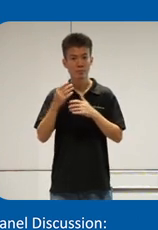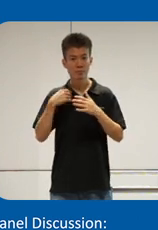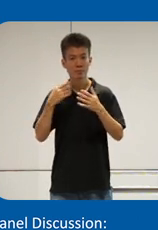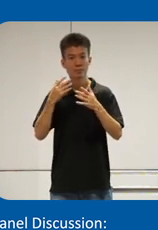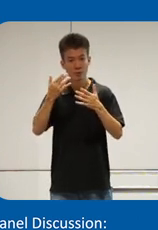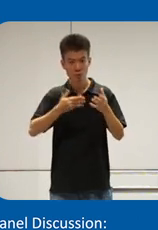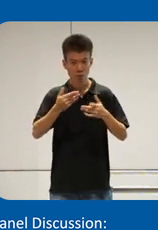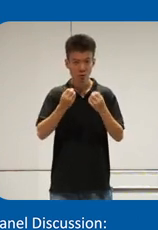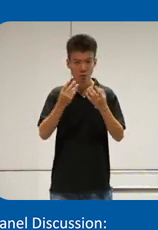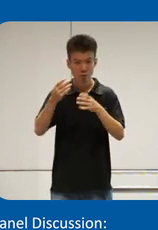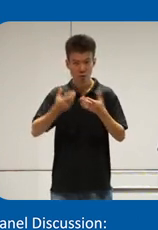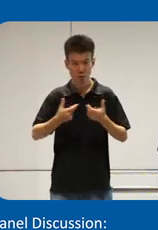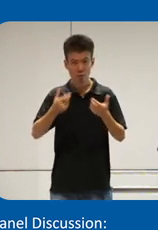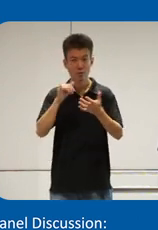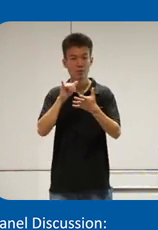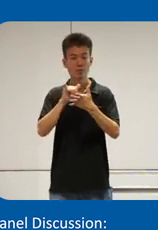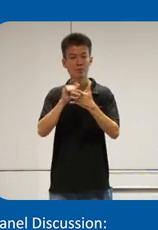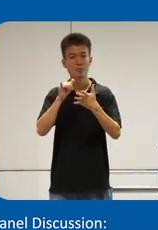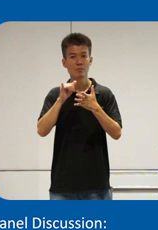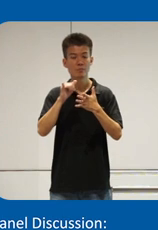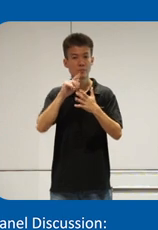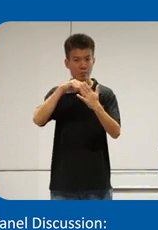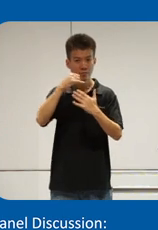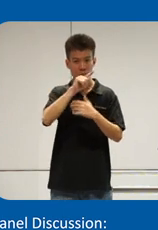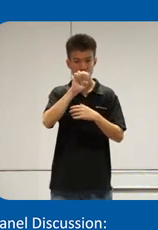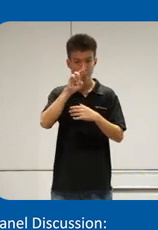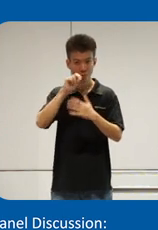conferences including this zero project conference and I think the photo there is one where we were